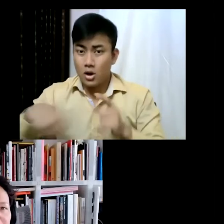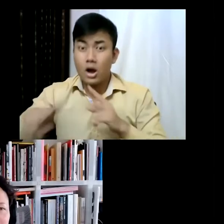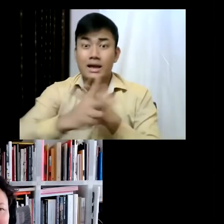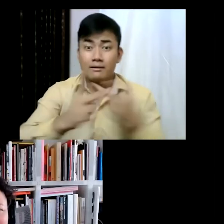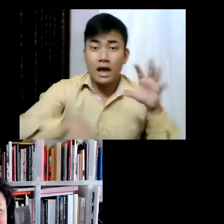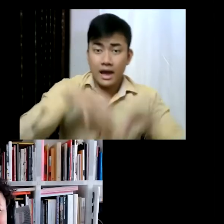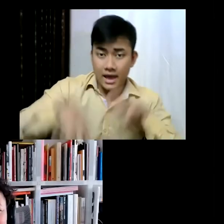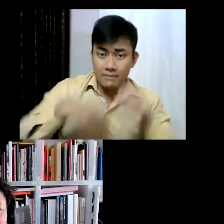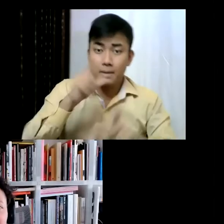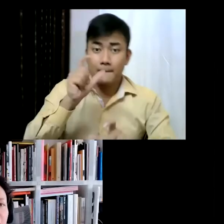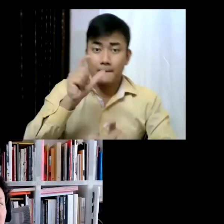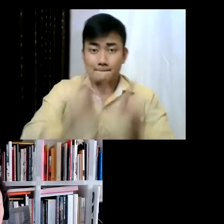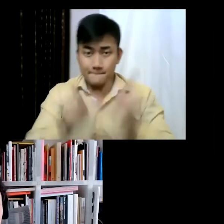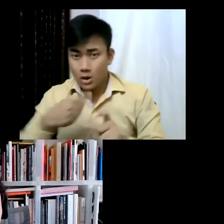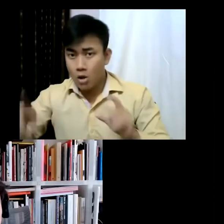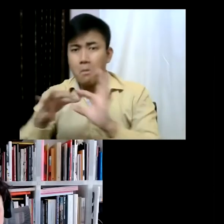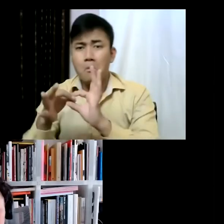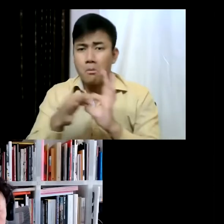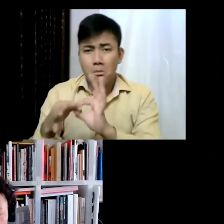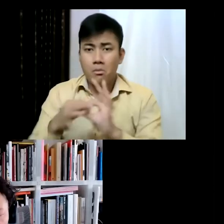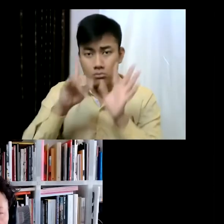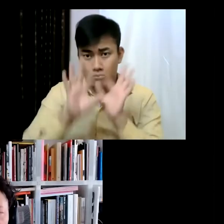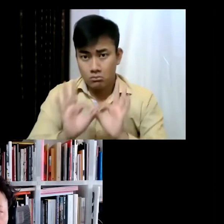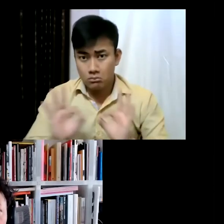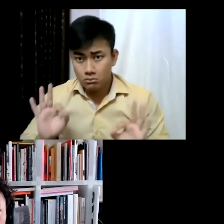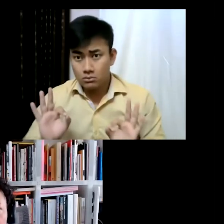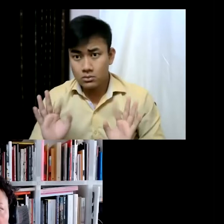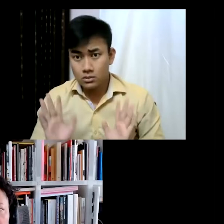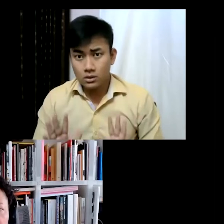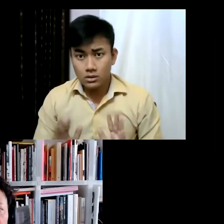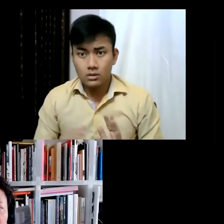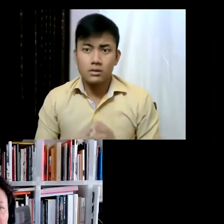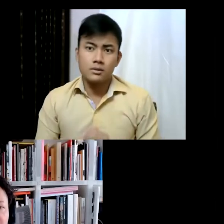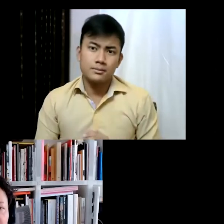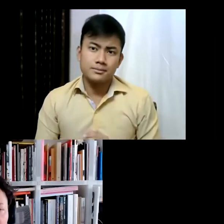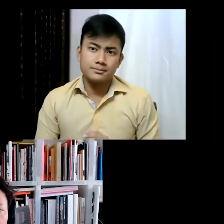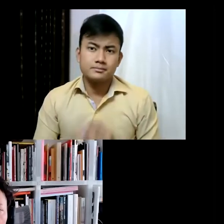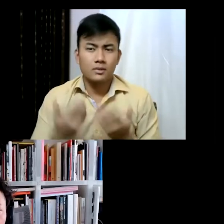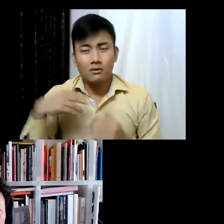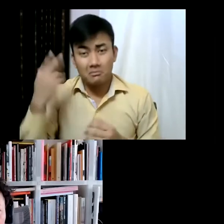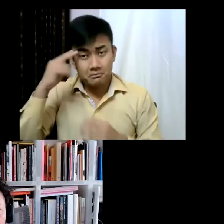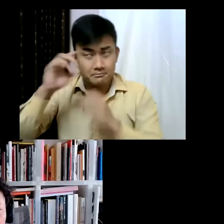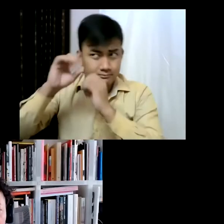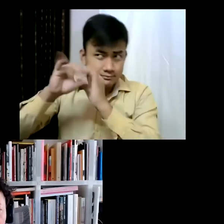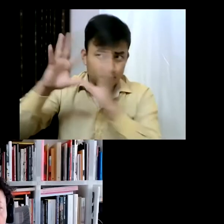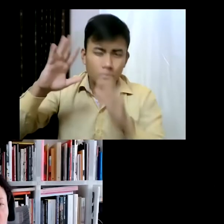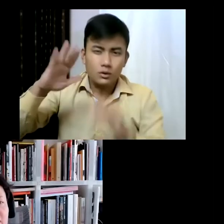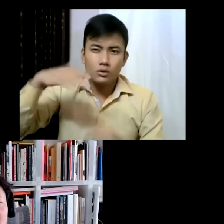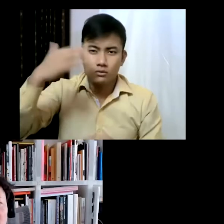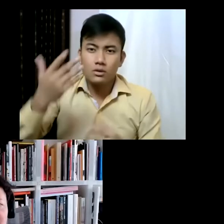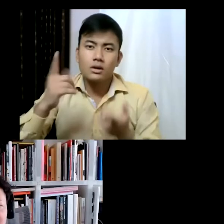with plants, even with a non-human and with the planet. And so imagining a kind of horizontal